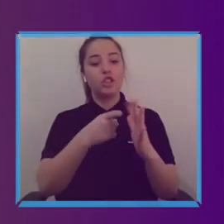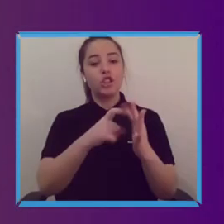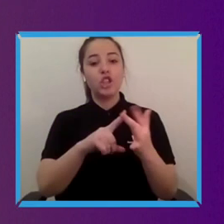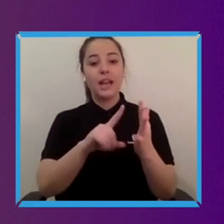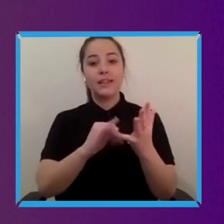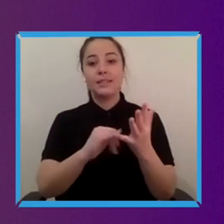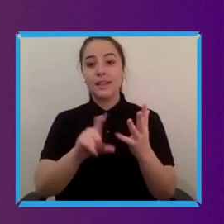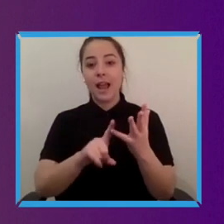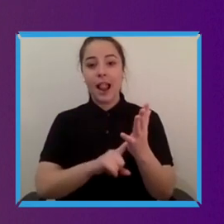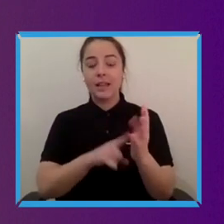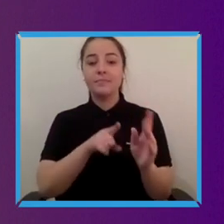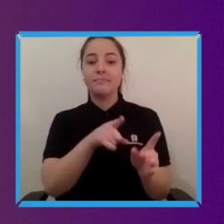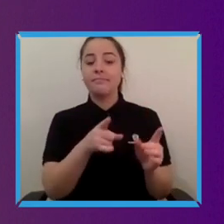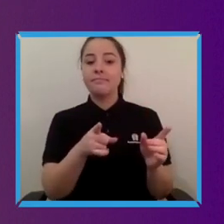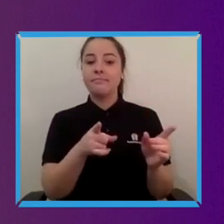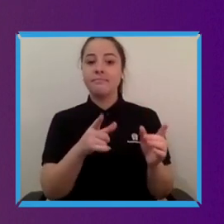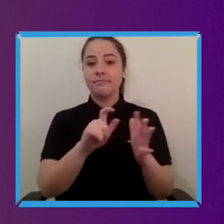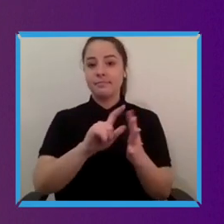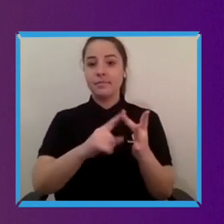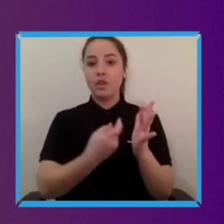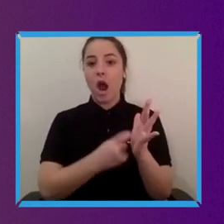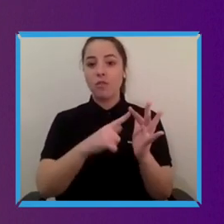of the Disability Innovation Institute at